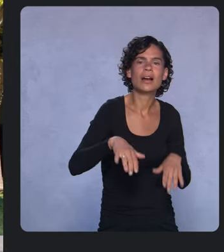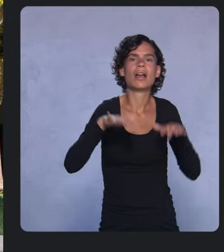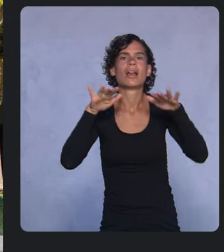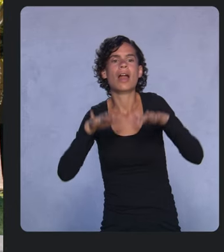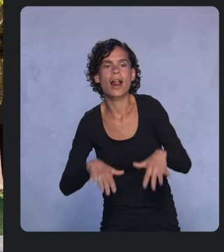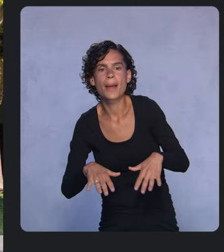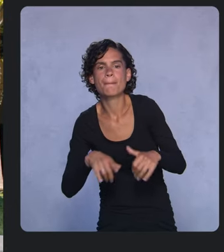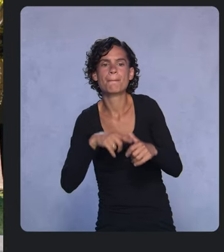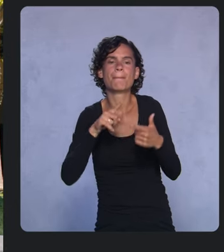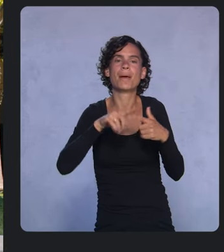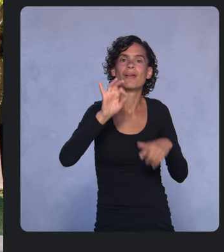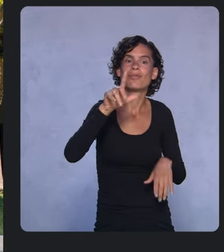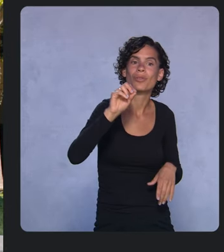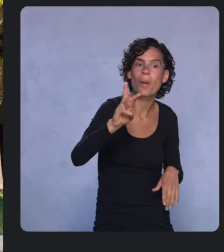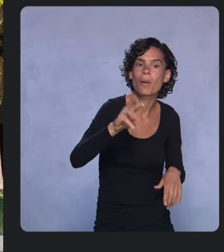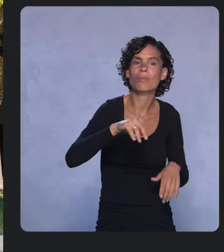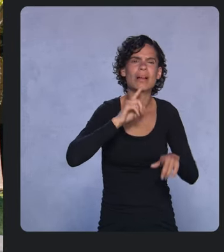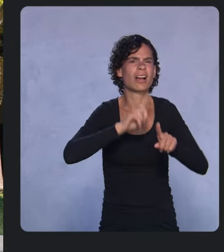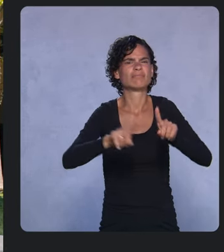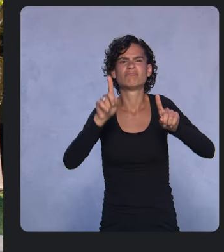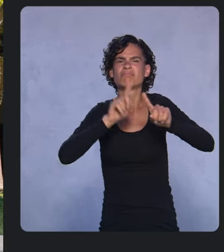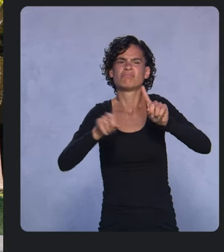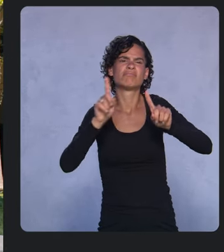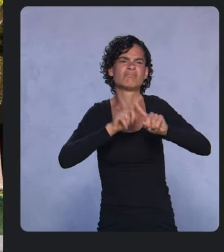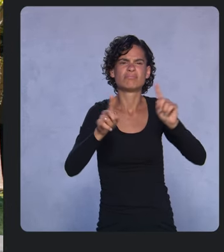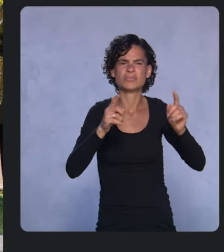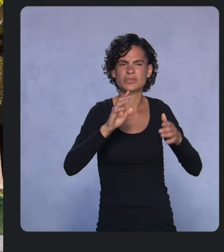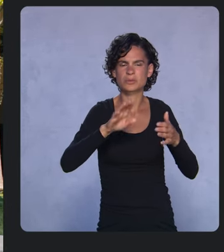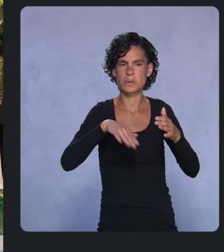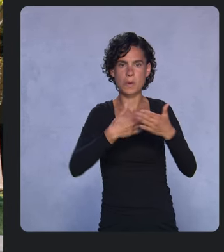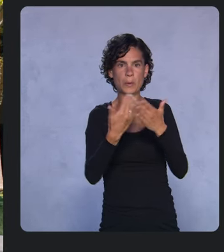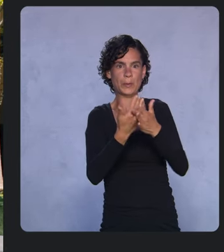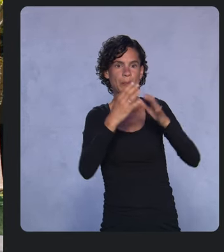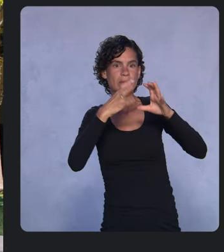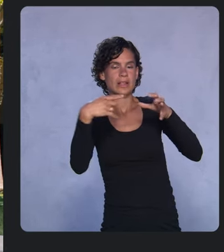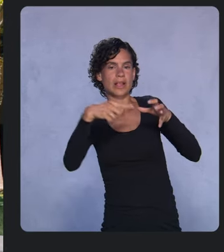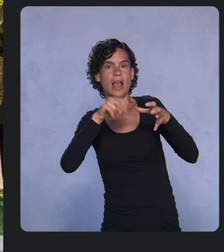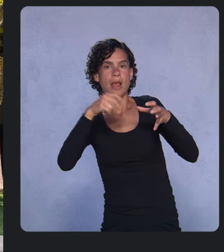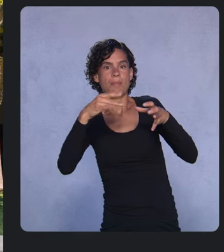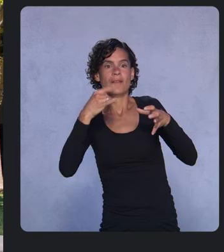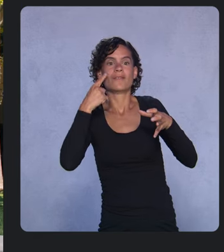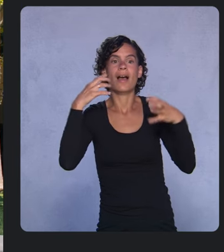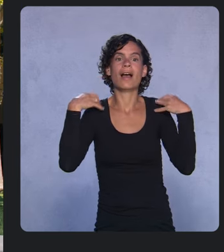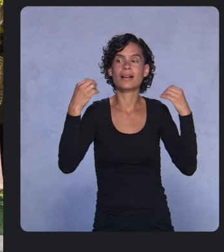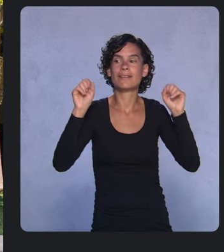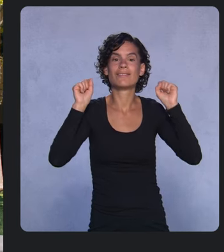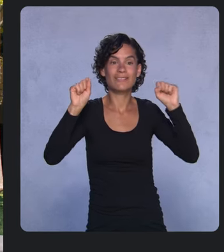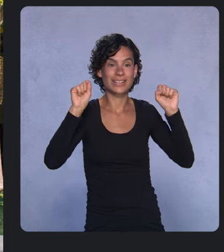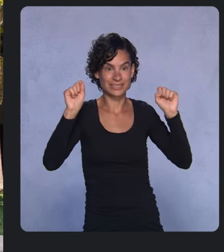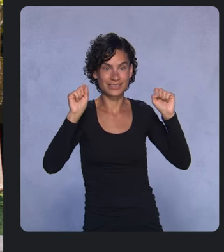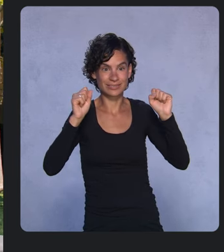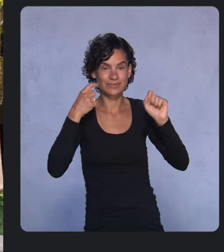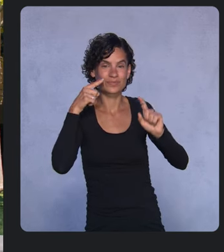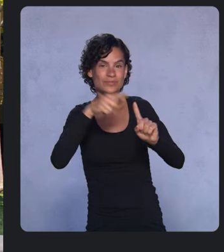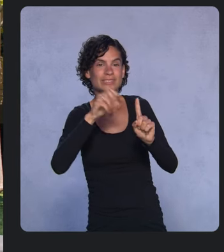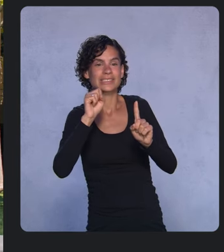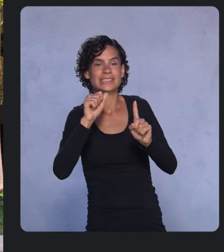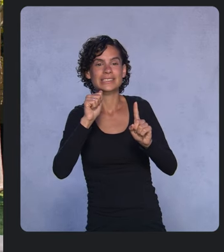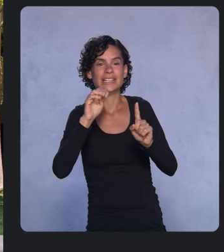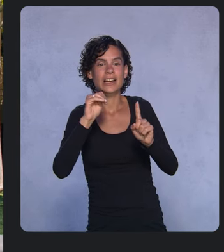We also have a new set of APIs for health and fitness created in collaboration with Samsung. Data collection from sensors and metric computation